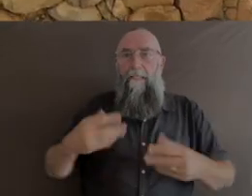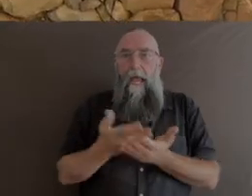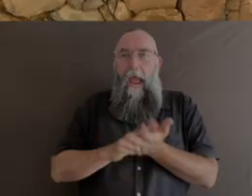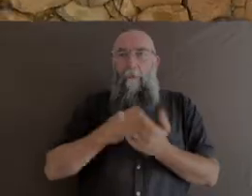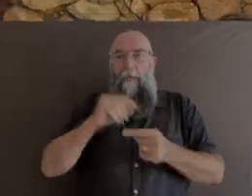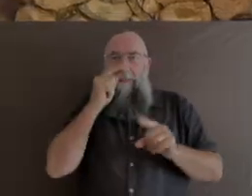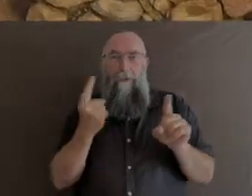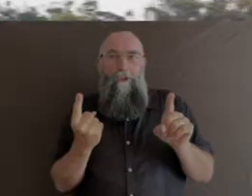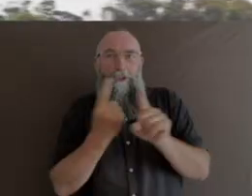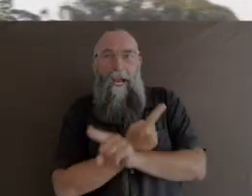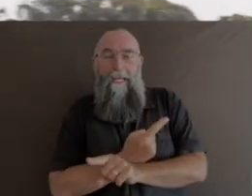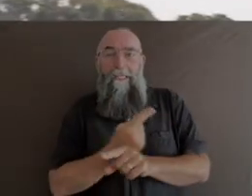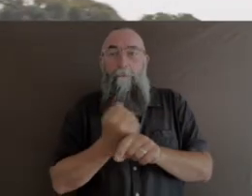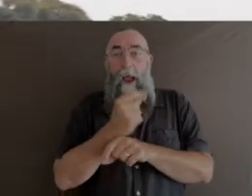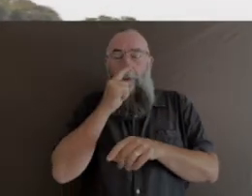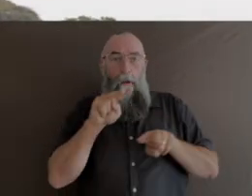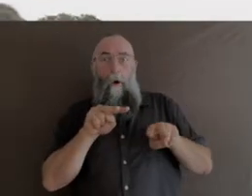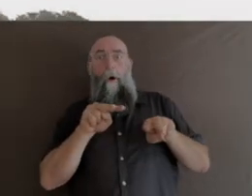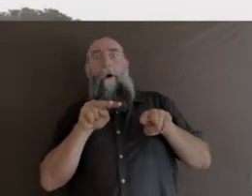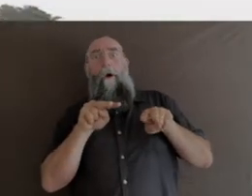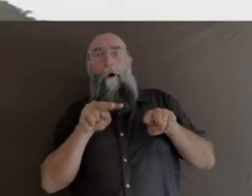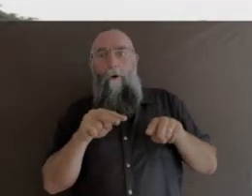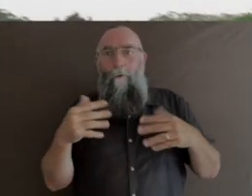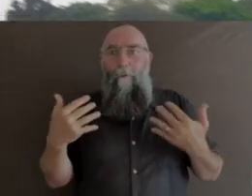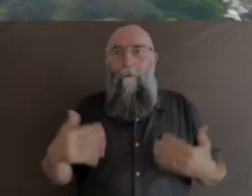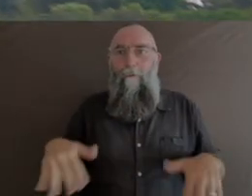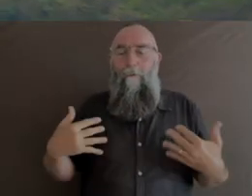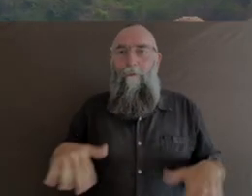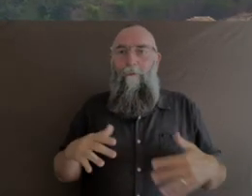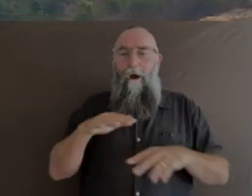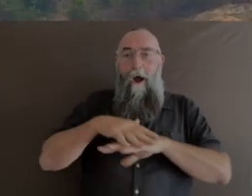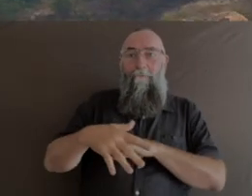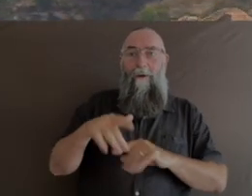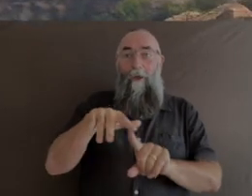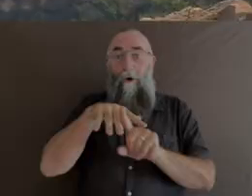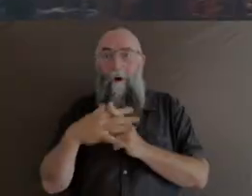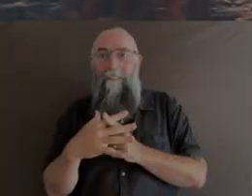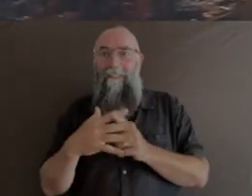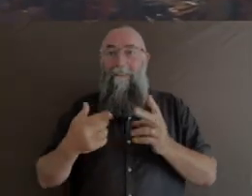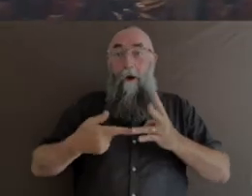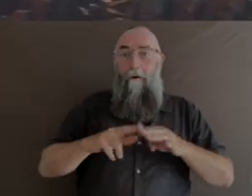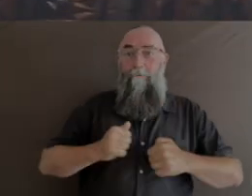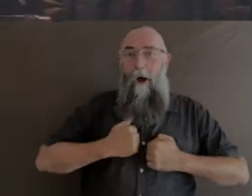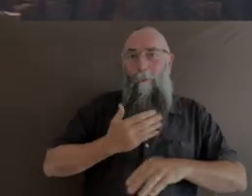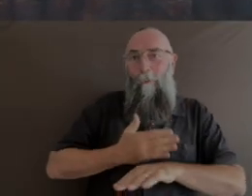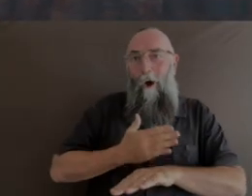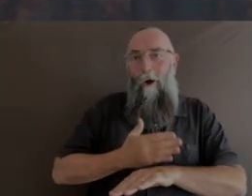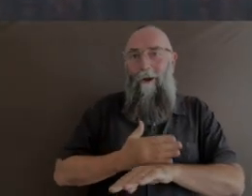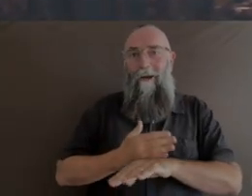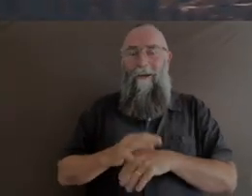it opened up new audiences for me, new context to show the work in. And some of that film work as well has opened up